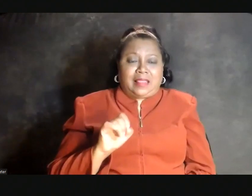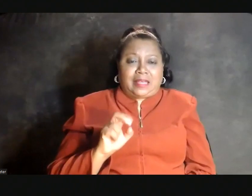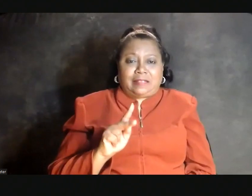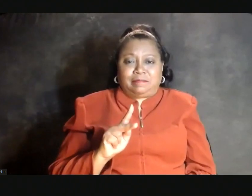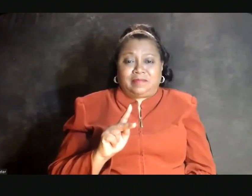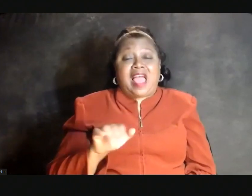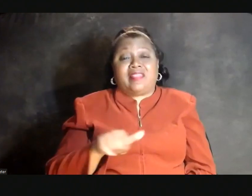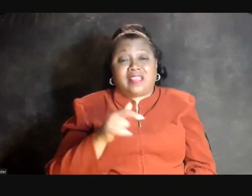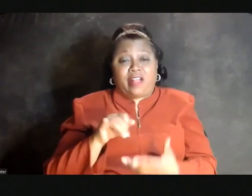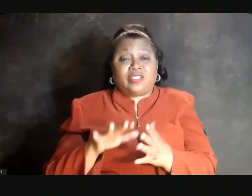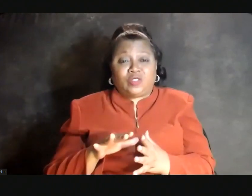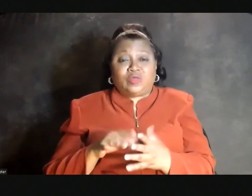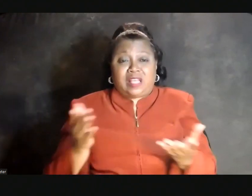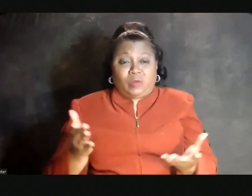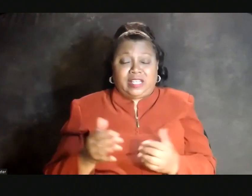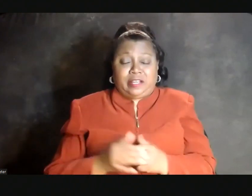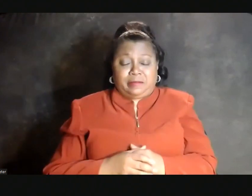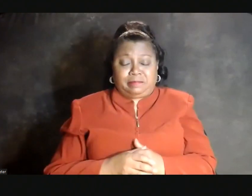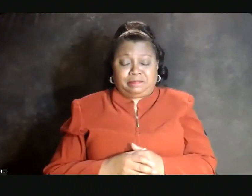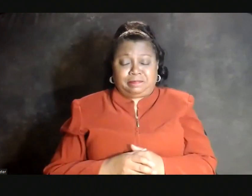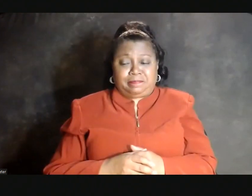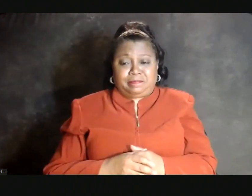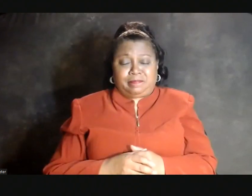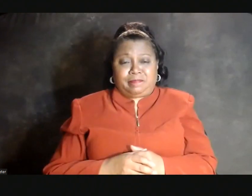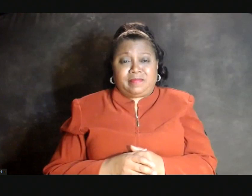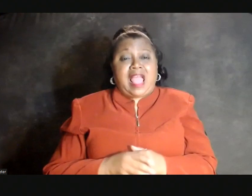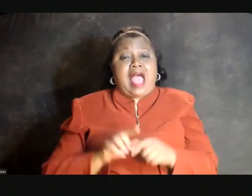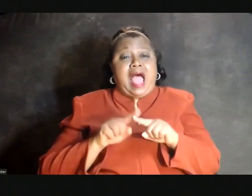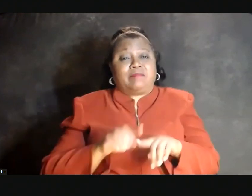and the other students that were here. I'm counting on you all.